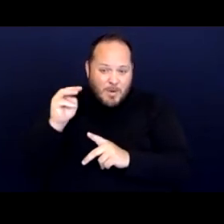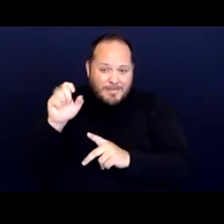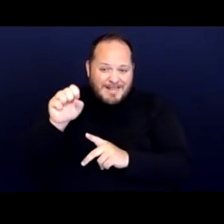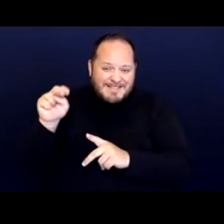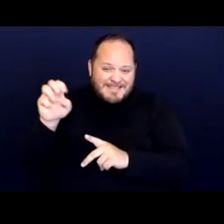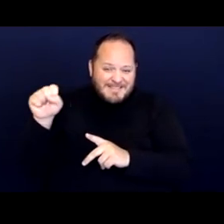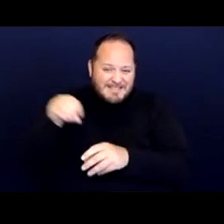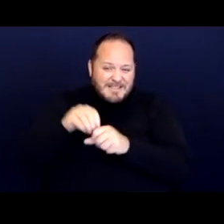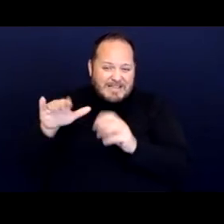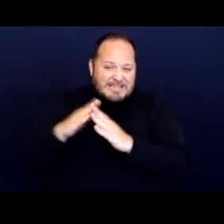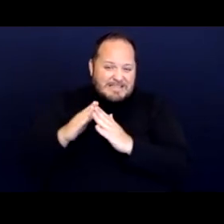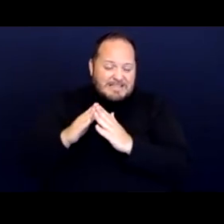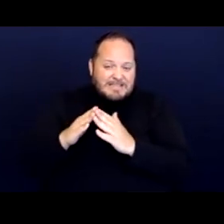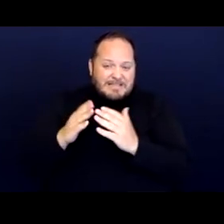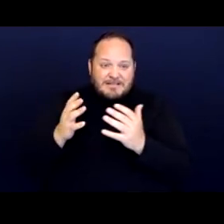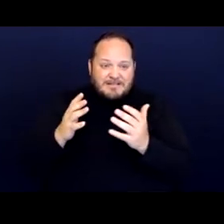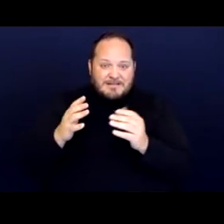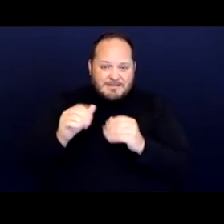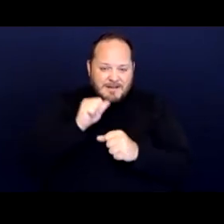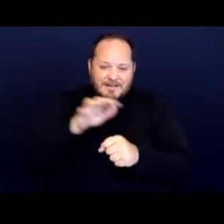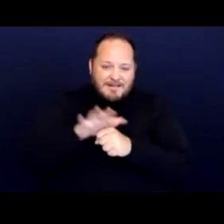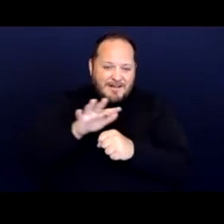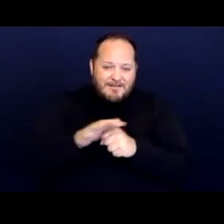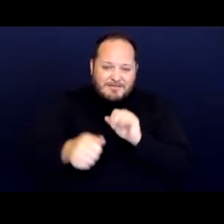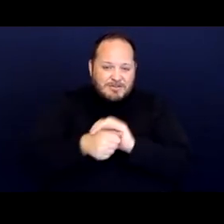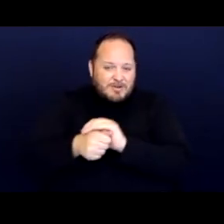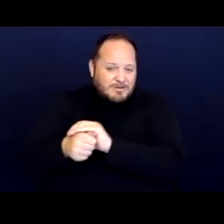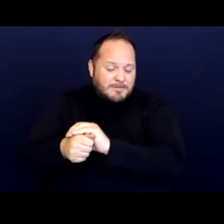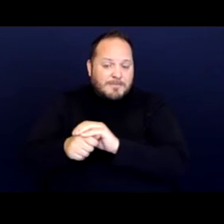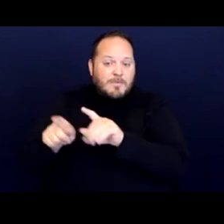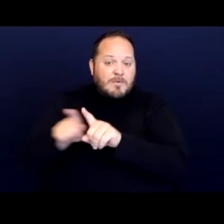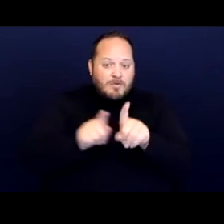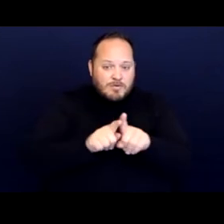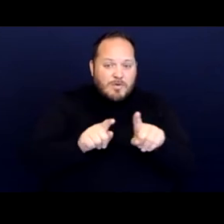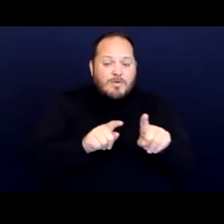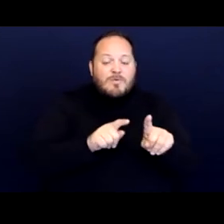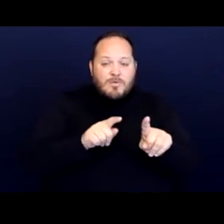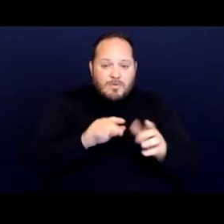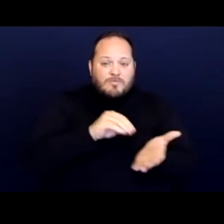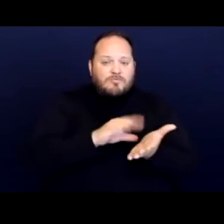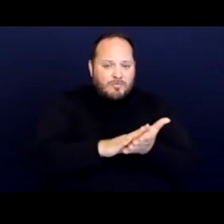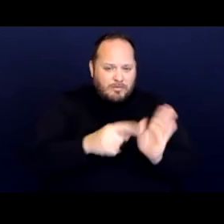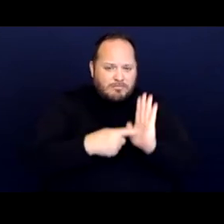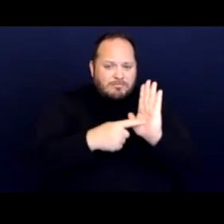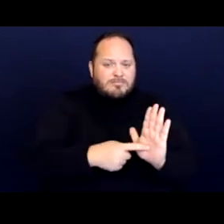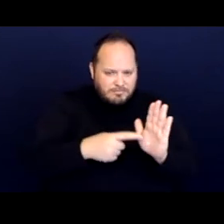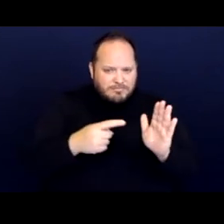than total shelter capacity. And also the record established the limitations for stays.